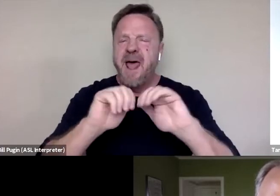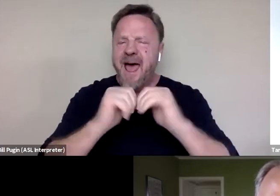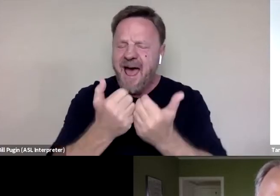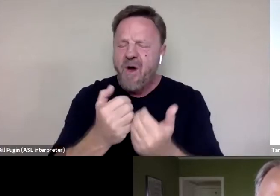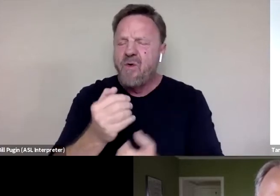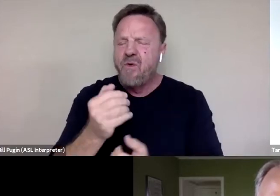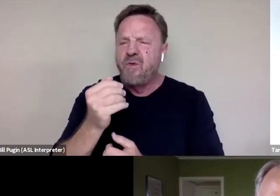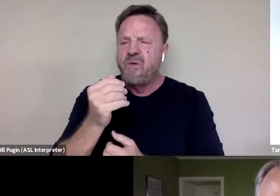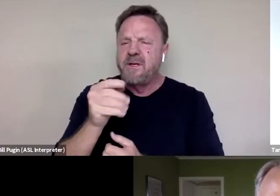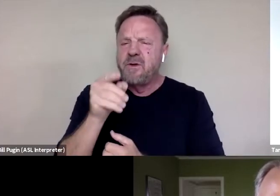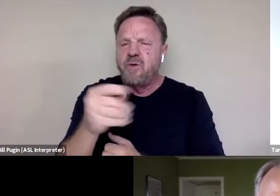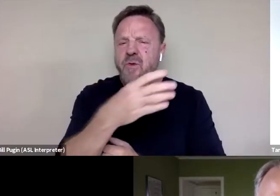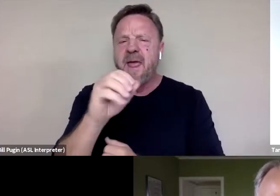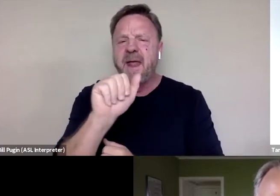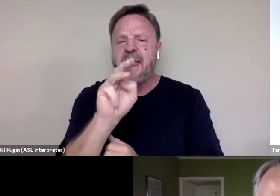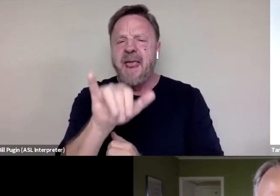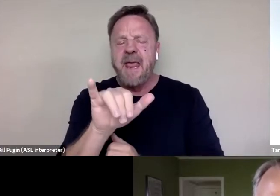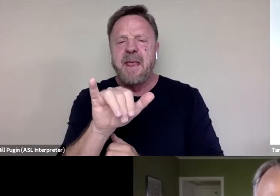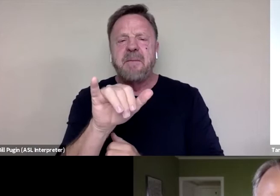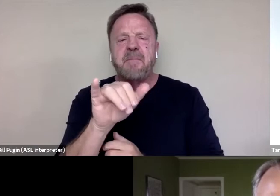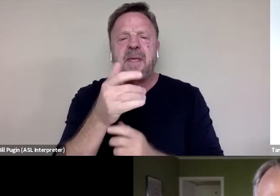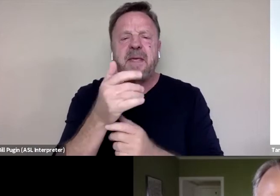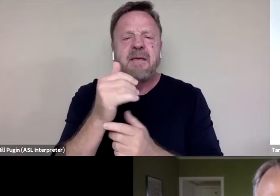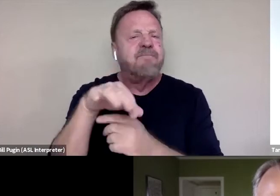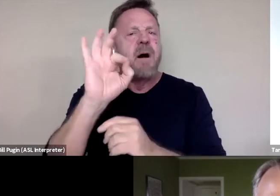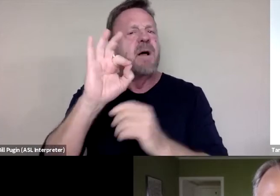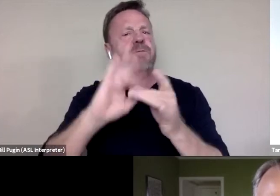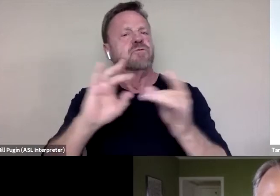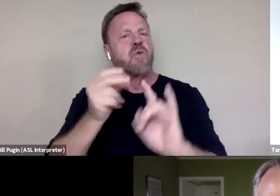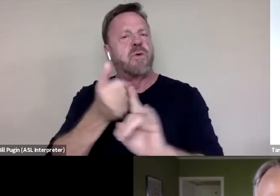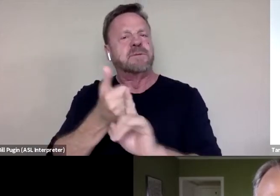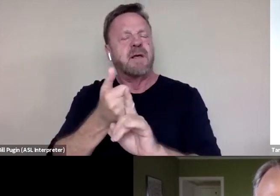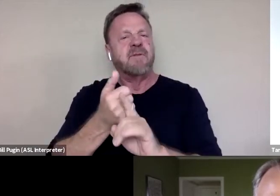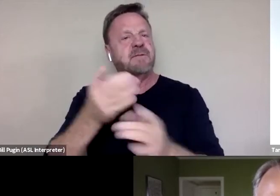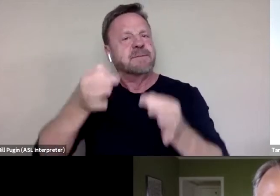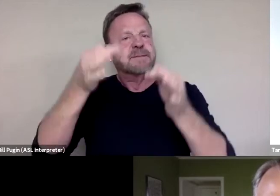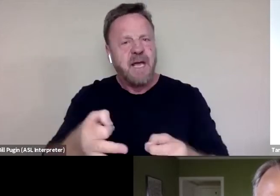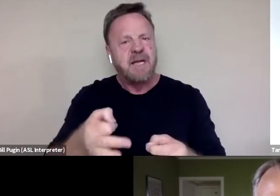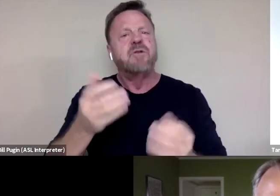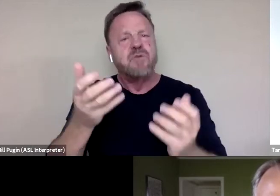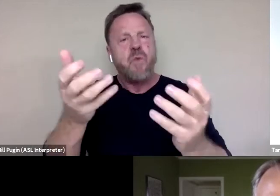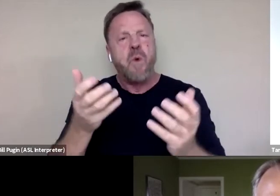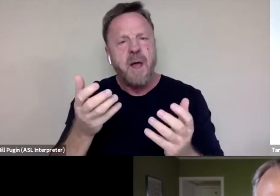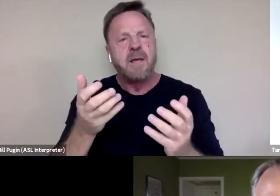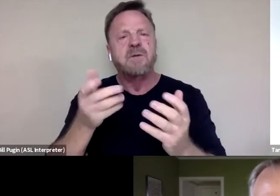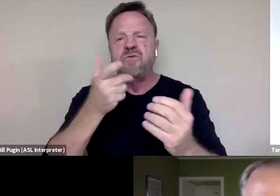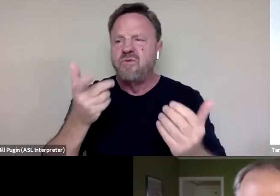you and Amy came across the story itself and decided that this was something that you wanted to approach.